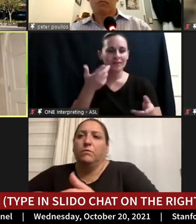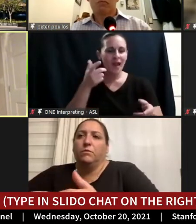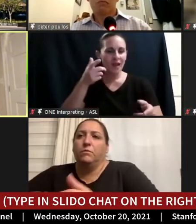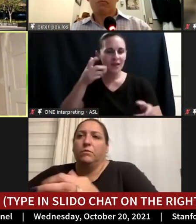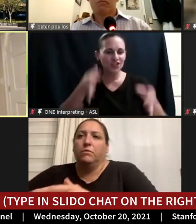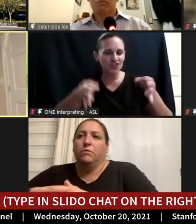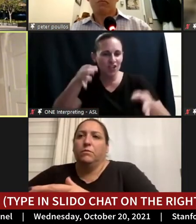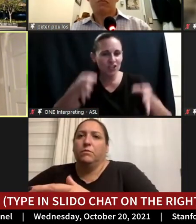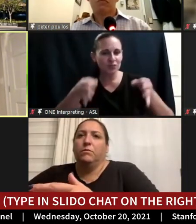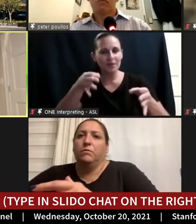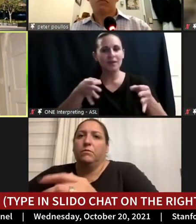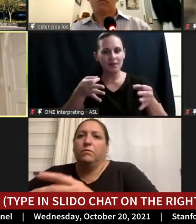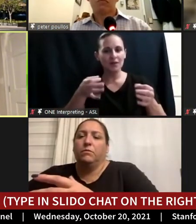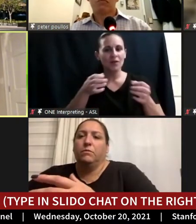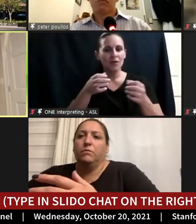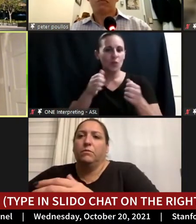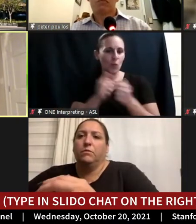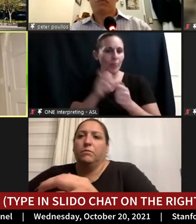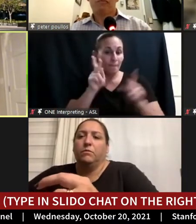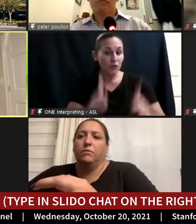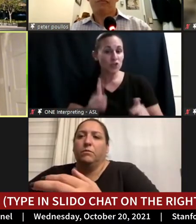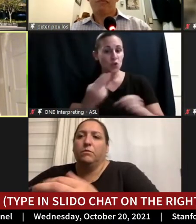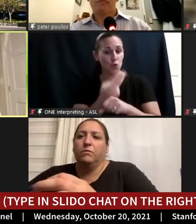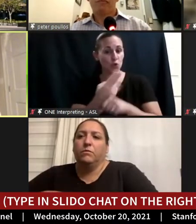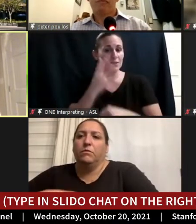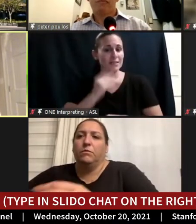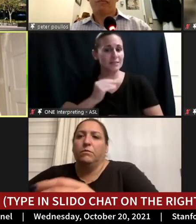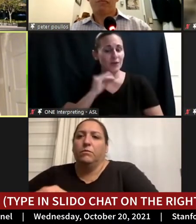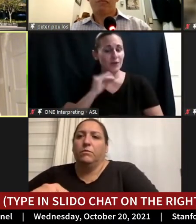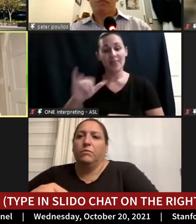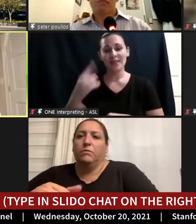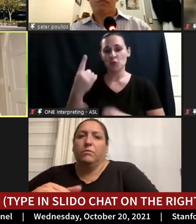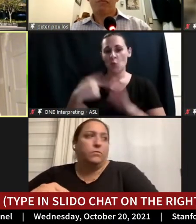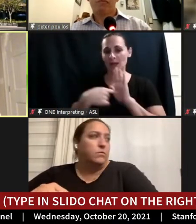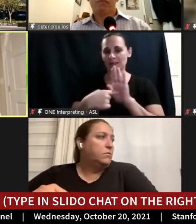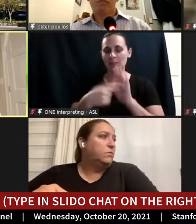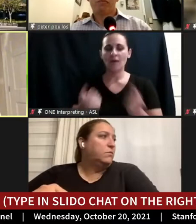as a wheelchair user. That is one example, of course there are many others, and we could be